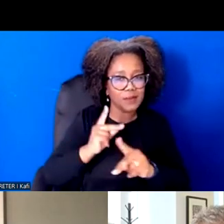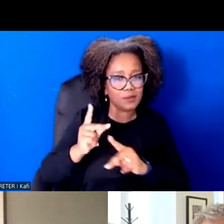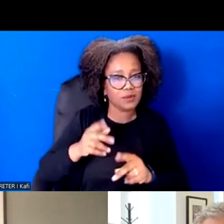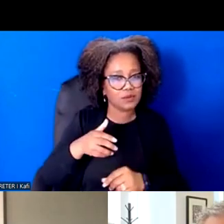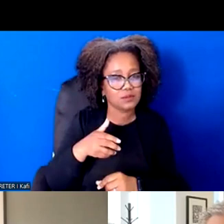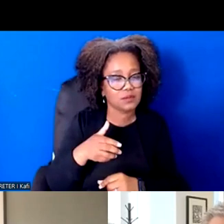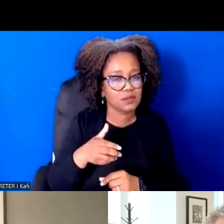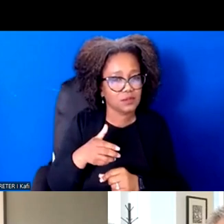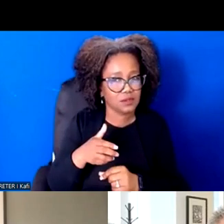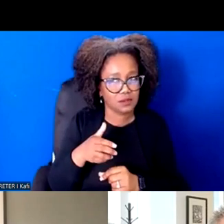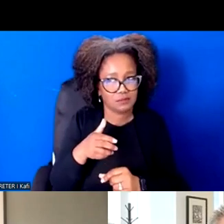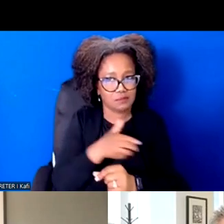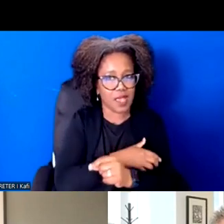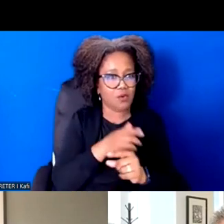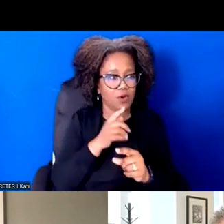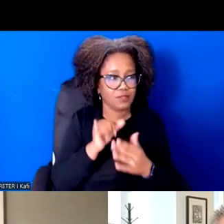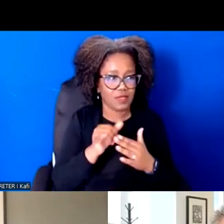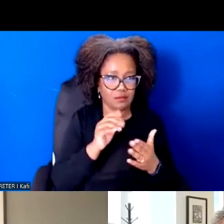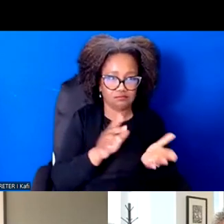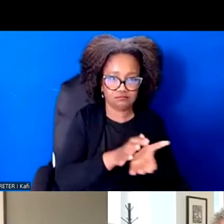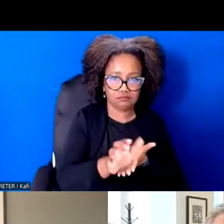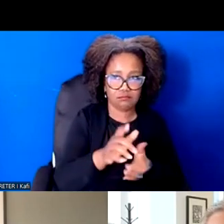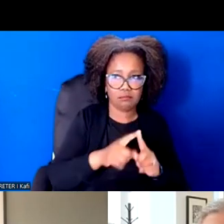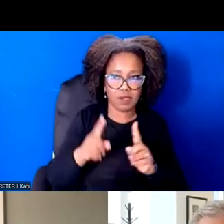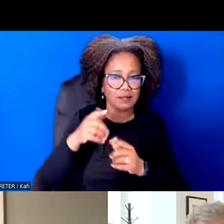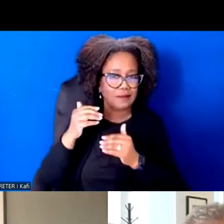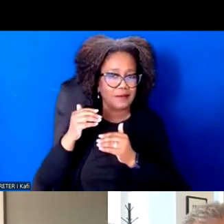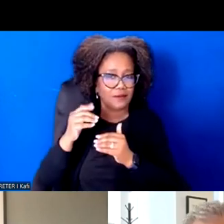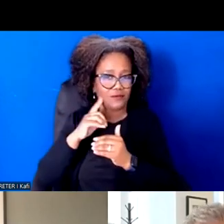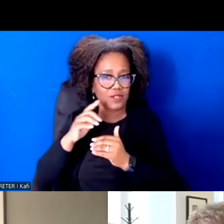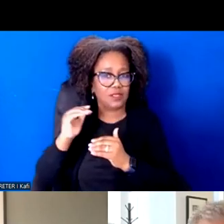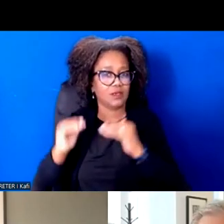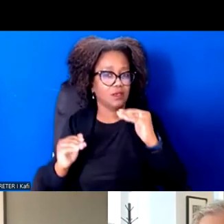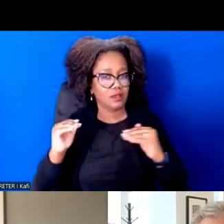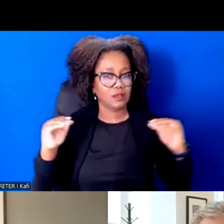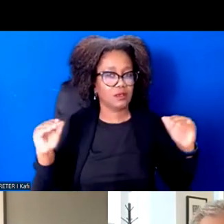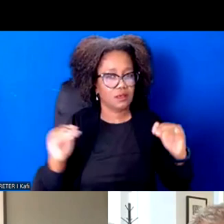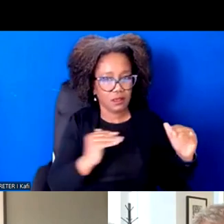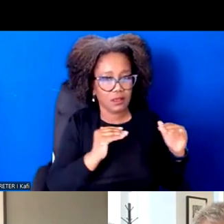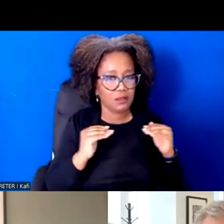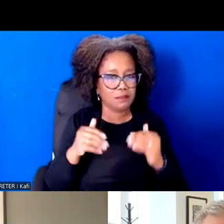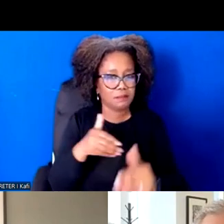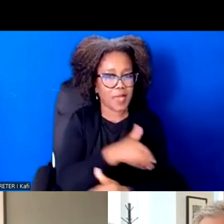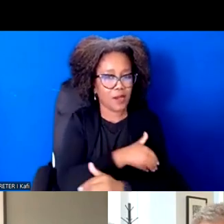lines, between kindling conversation and kicking some ass that needs to be kicked.